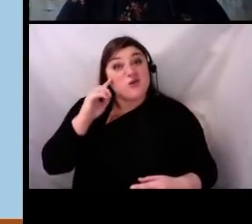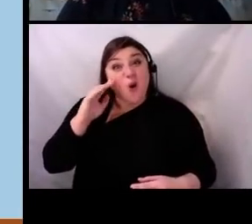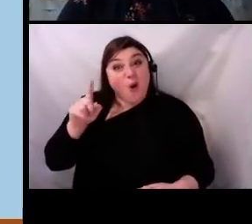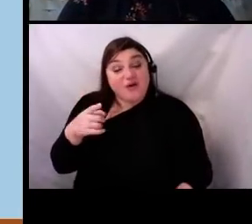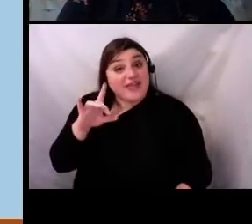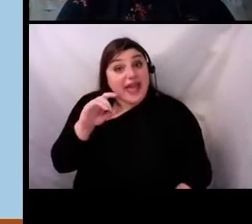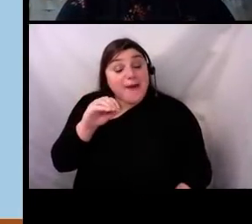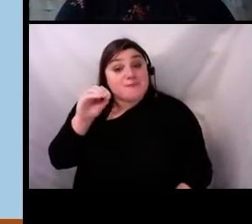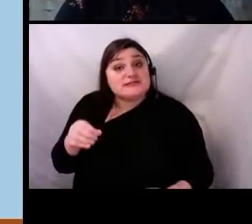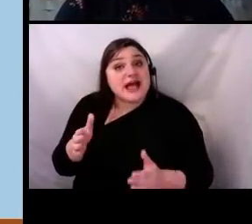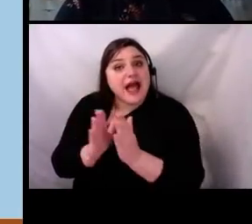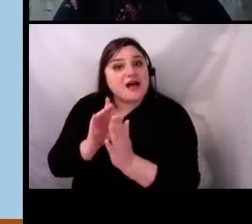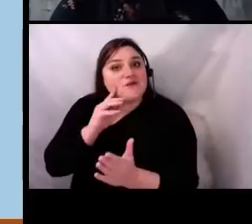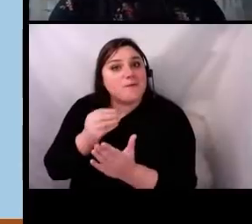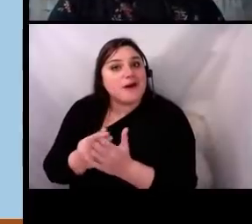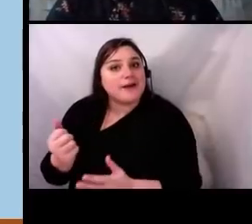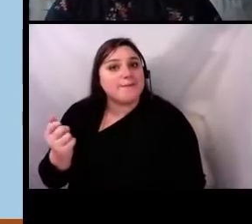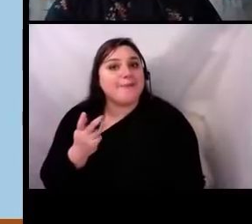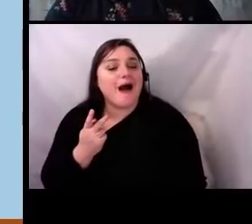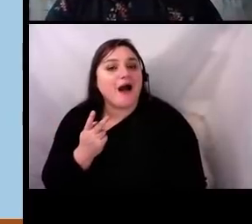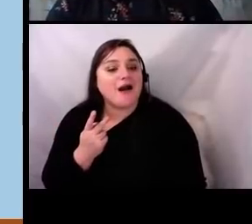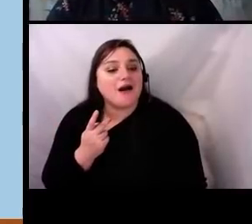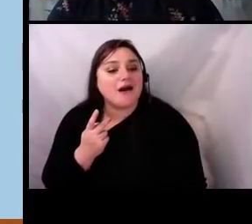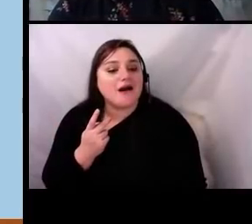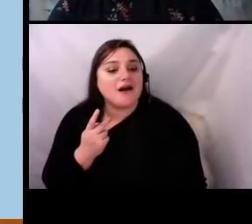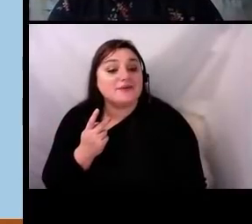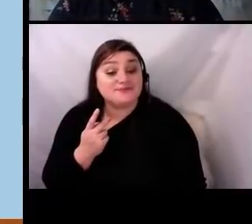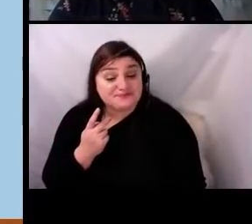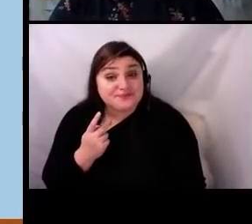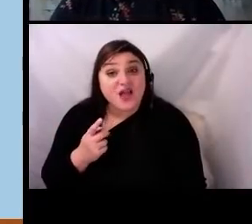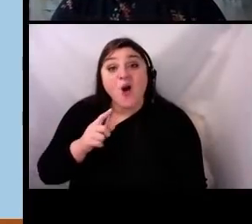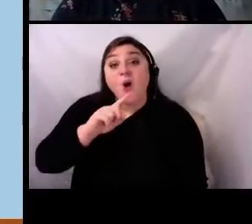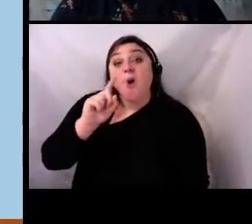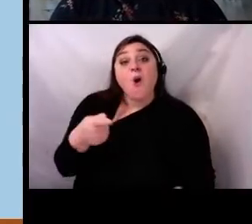Almost 20% have turned their tickets back to us as donations.